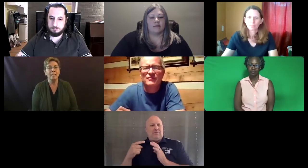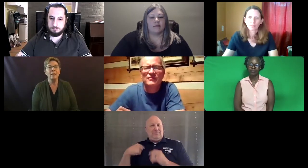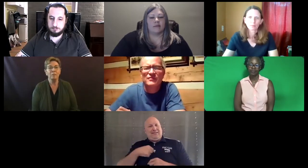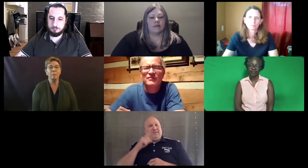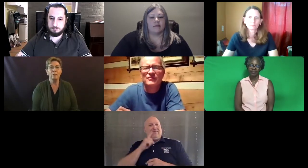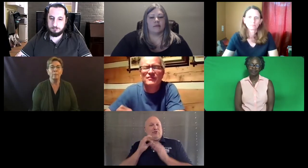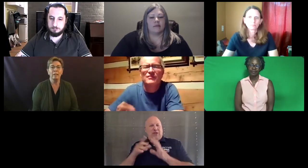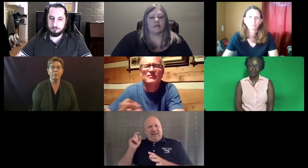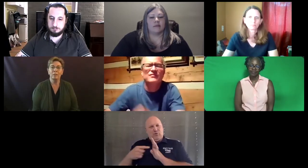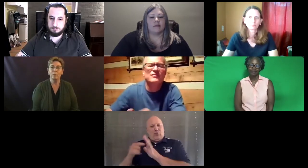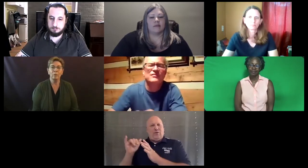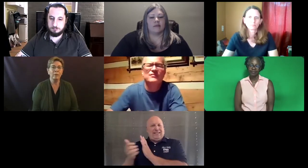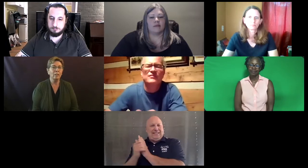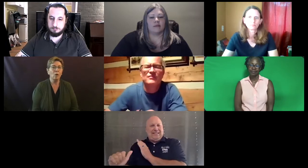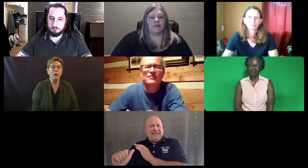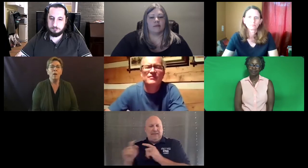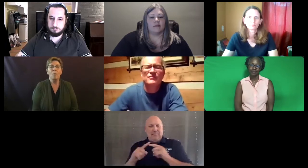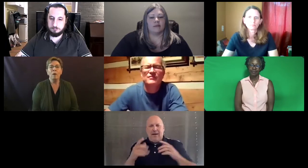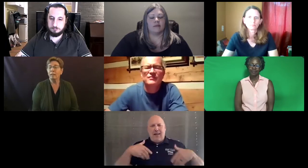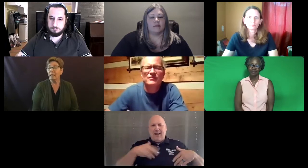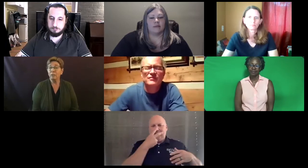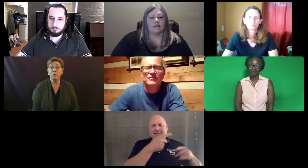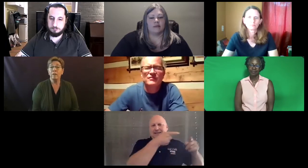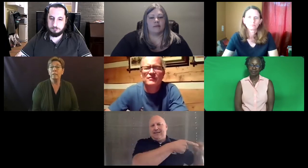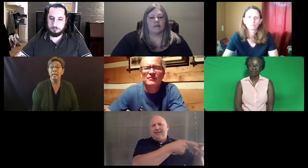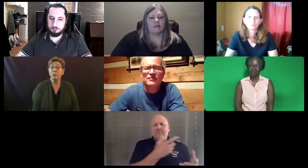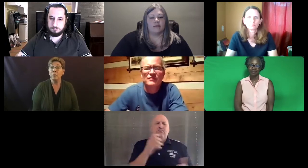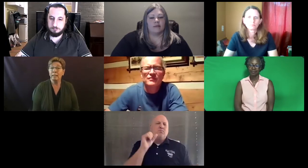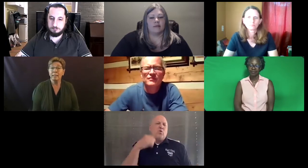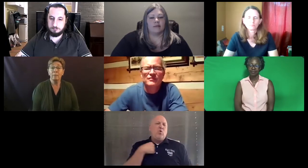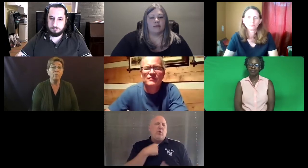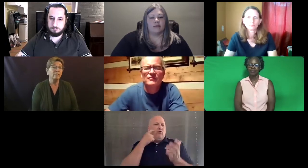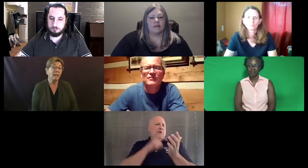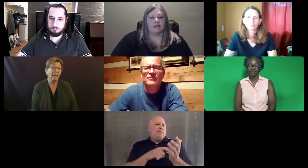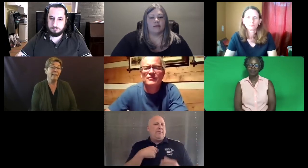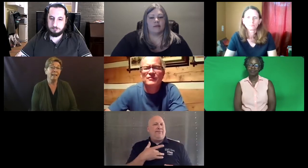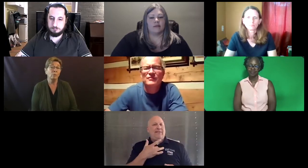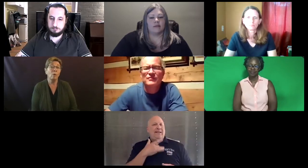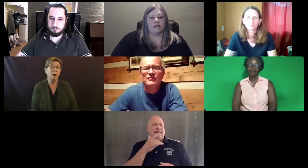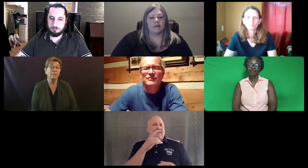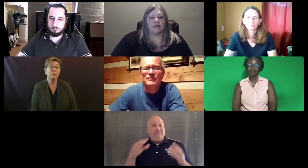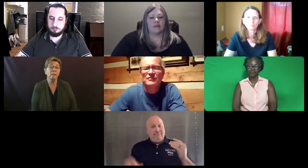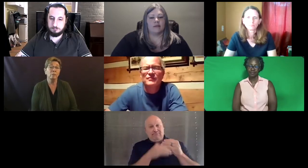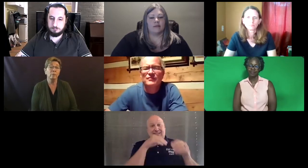information from a hearing interpreters. But deaf interpreters had to show that skill, but we have not had that for hearing interpreters.